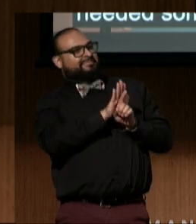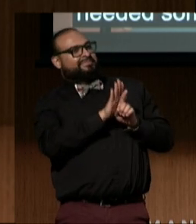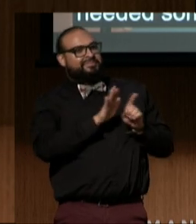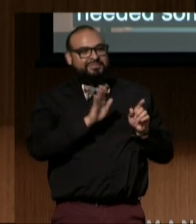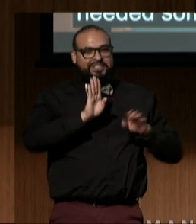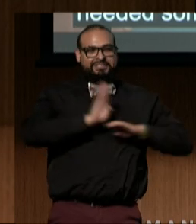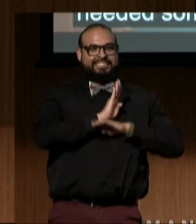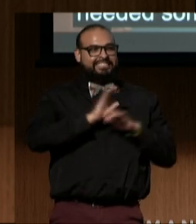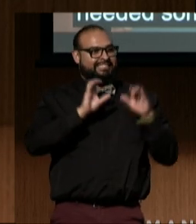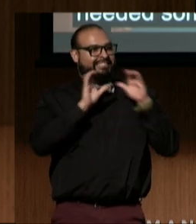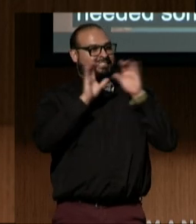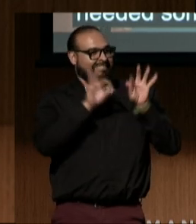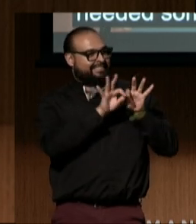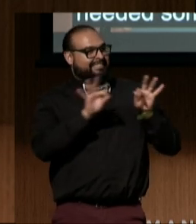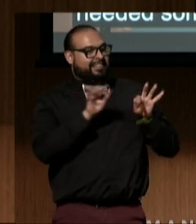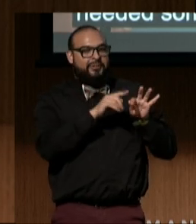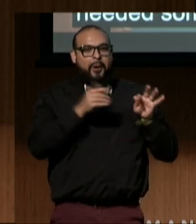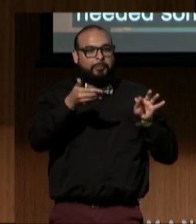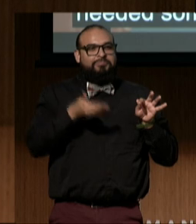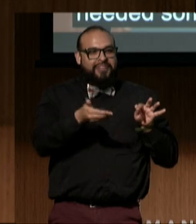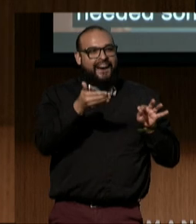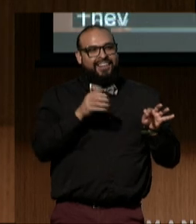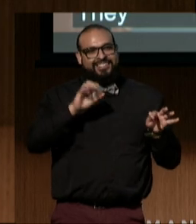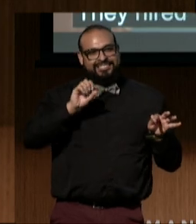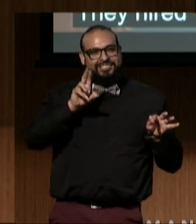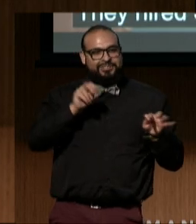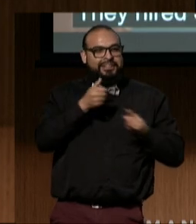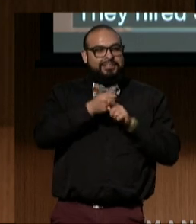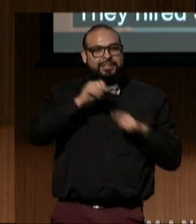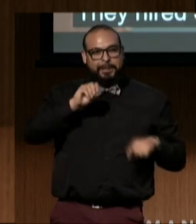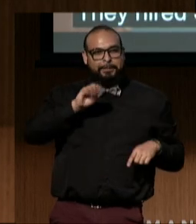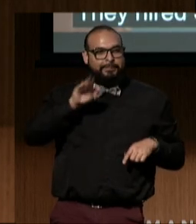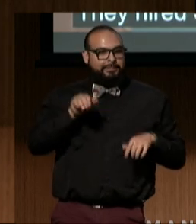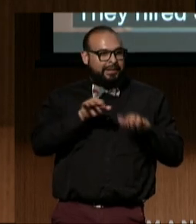They hired Susan, who has an MBA, as Director of Administration first,